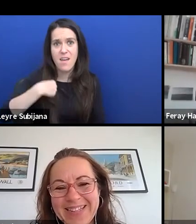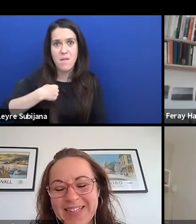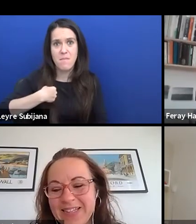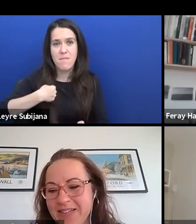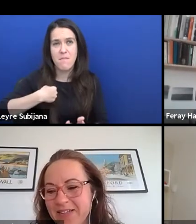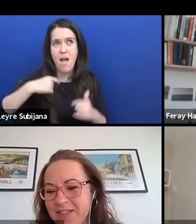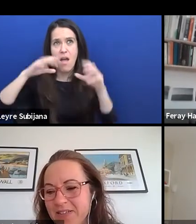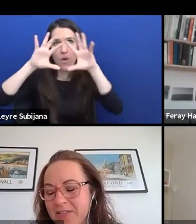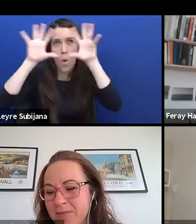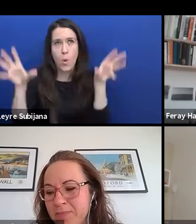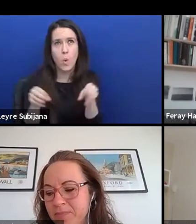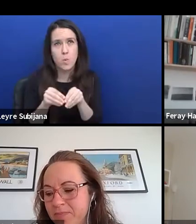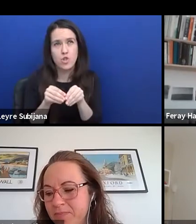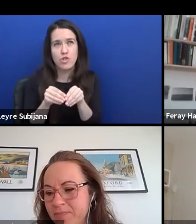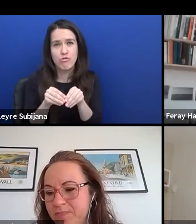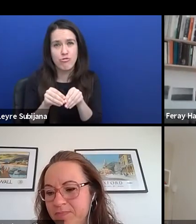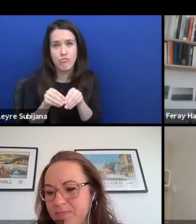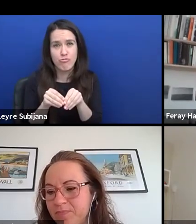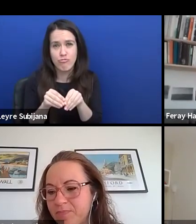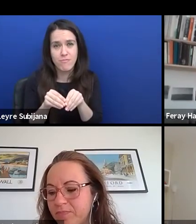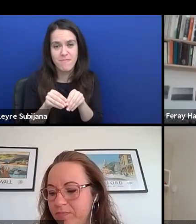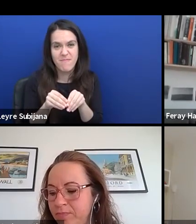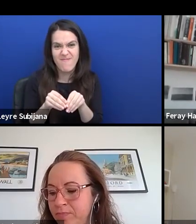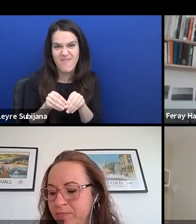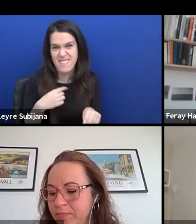I'm very much aware as I said in my speech already,